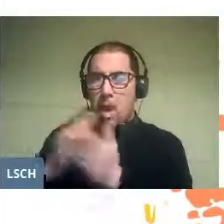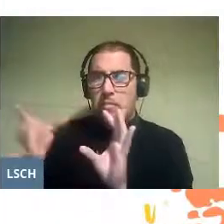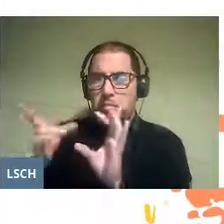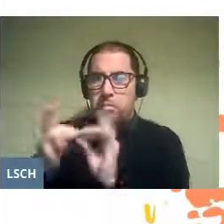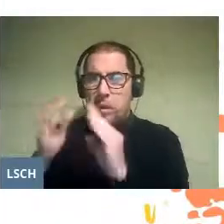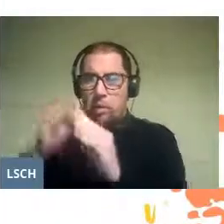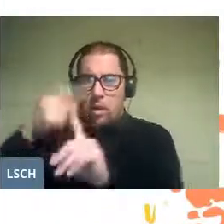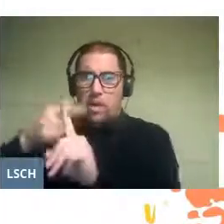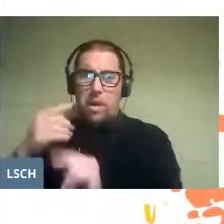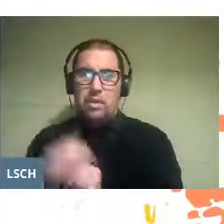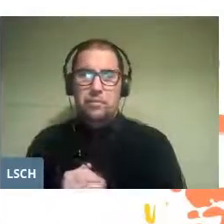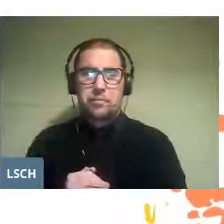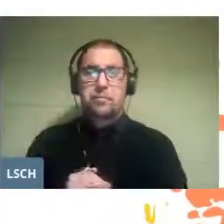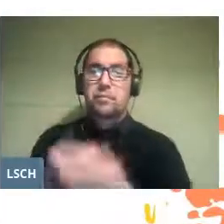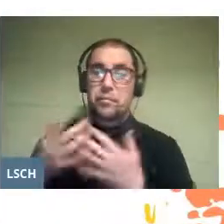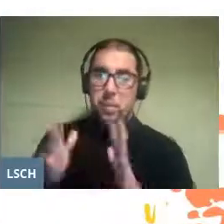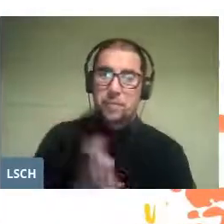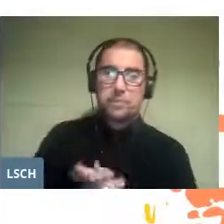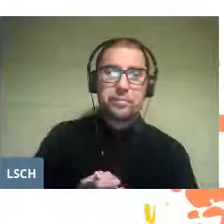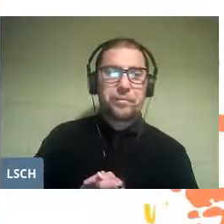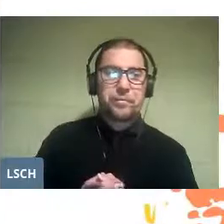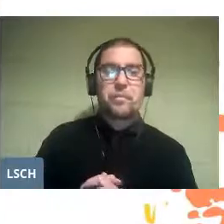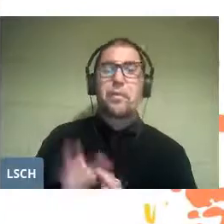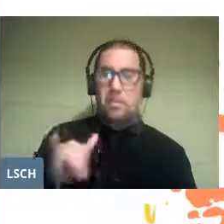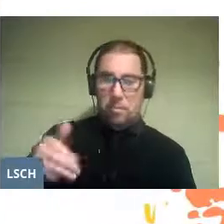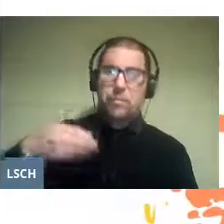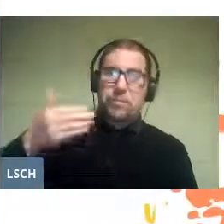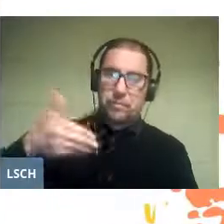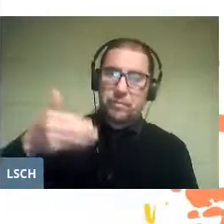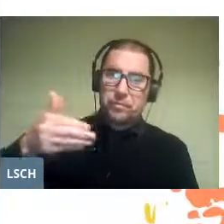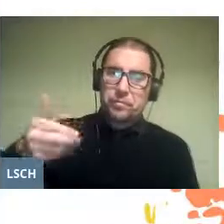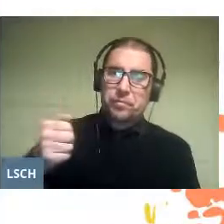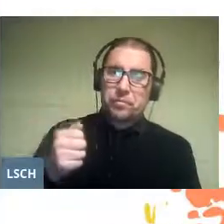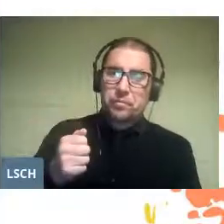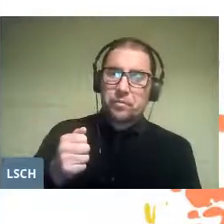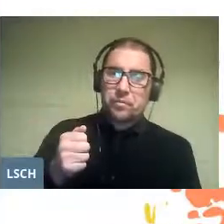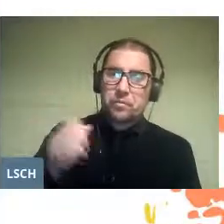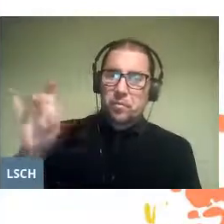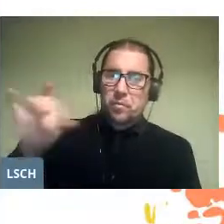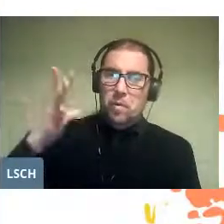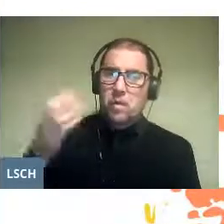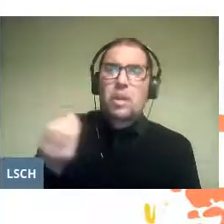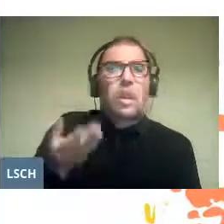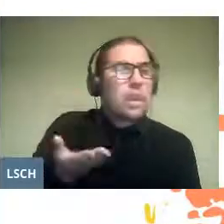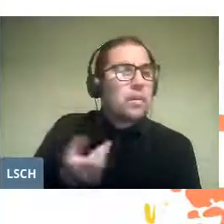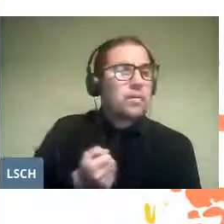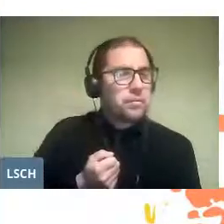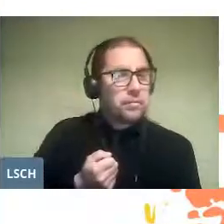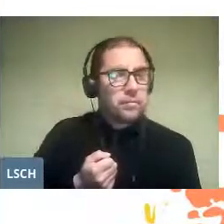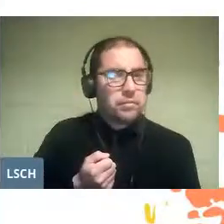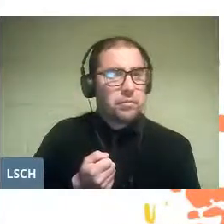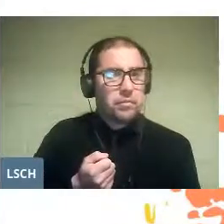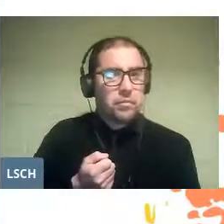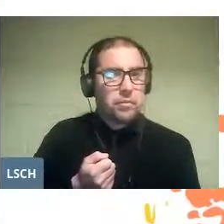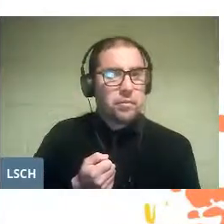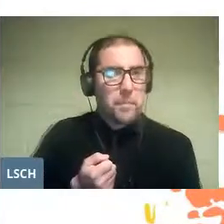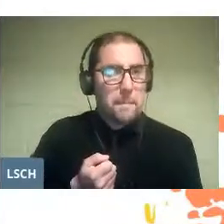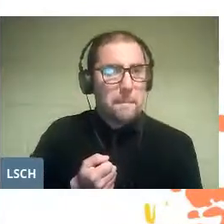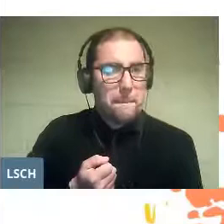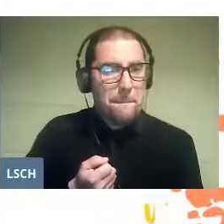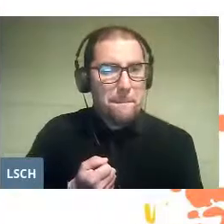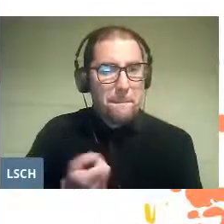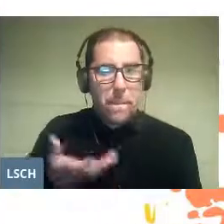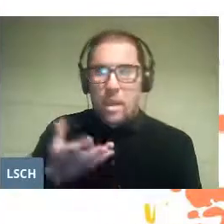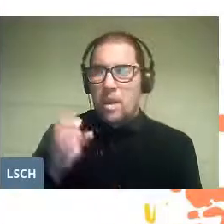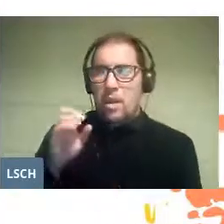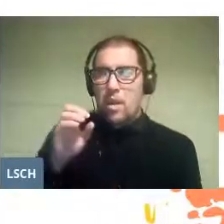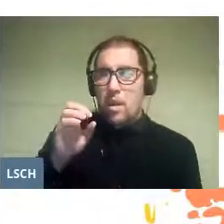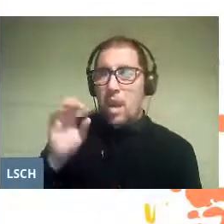and soon discovered that a strict orientation